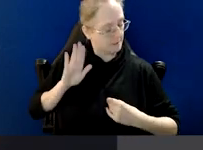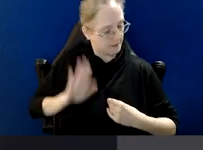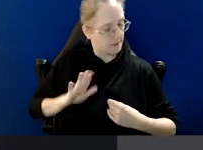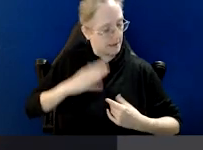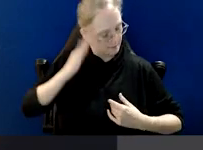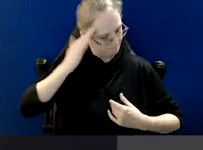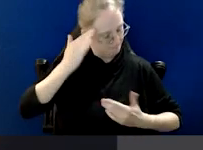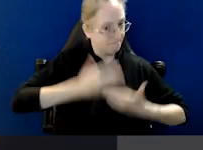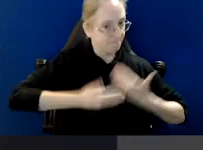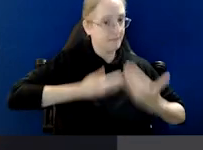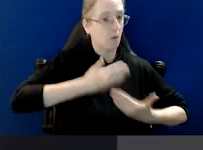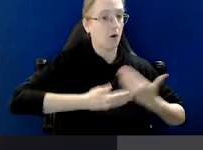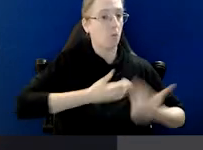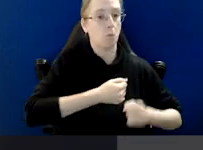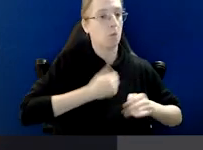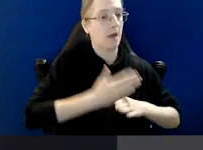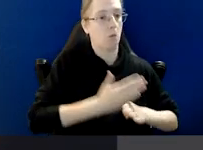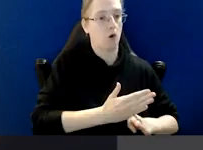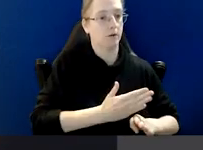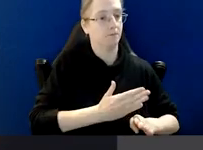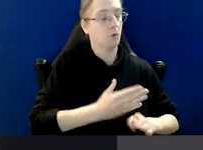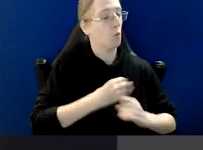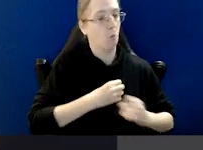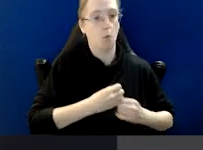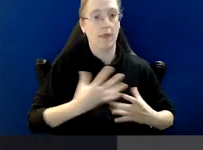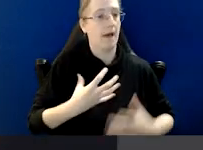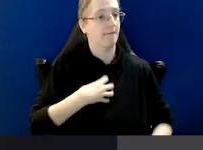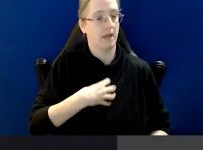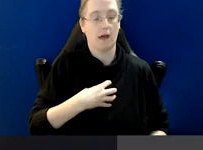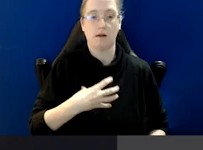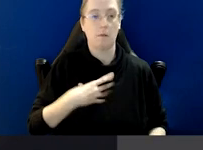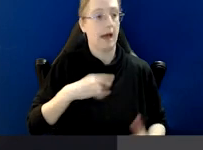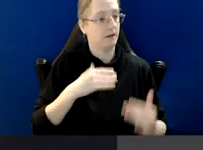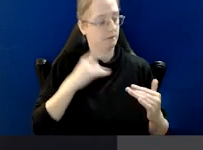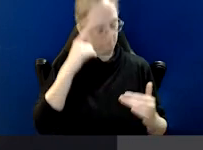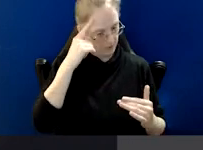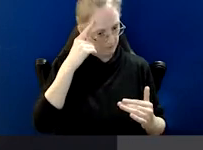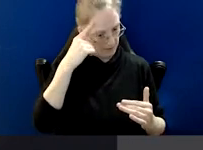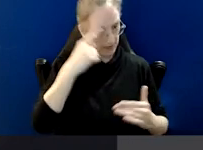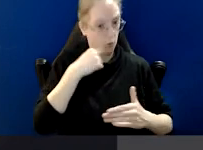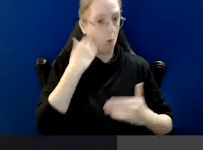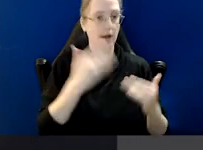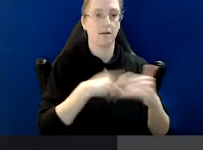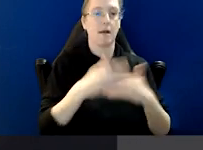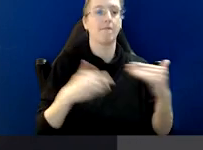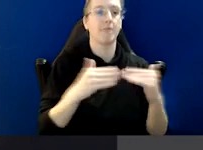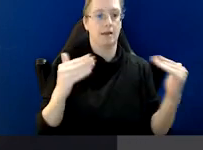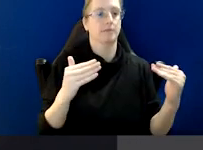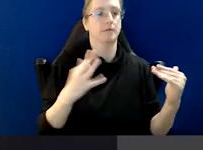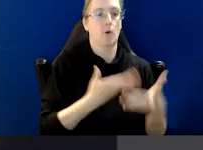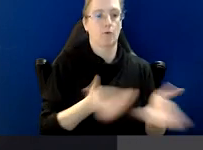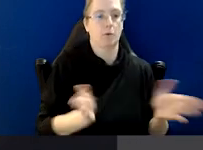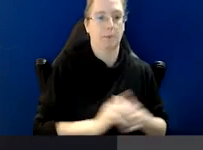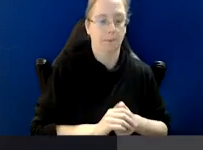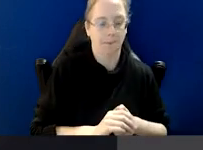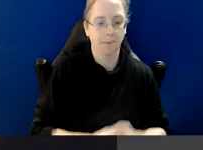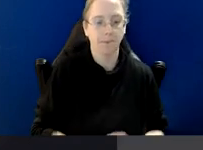we must accept this and carry on, as I've said, fearlessly, but fair.